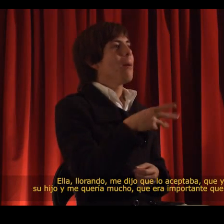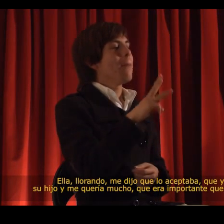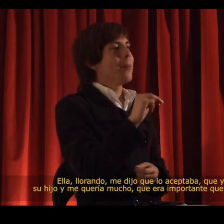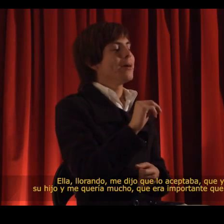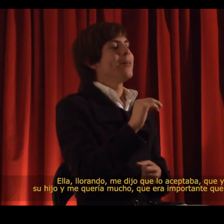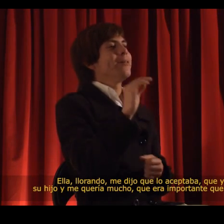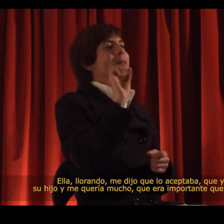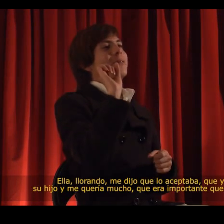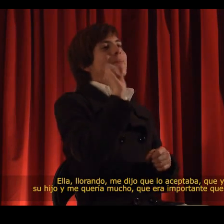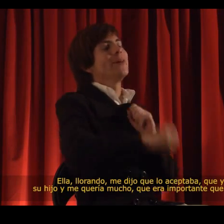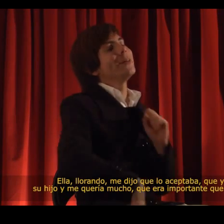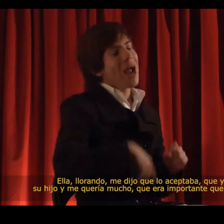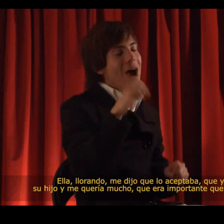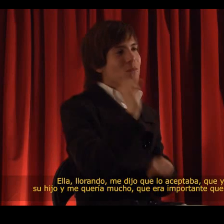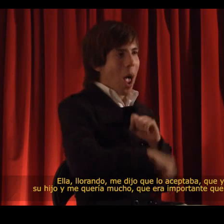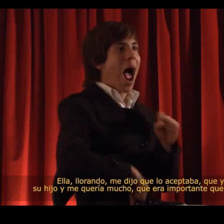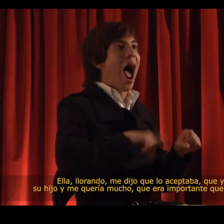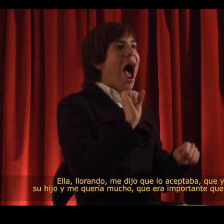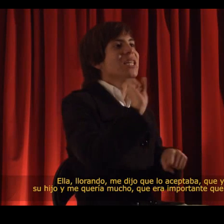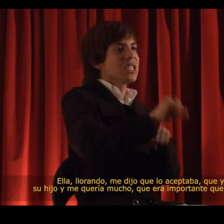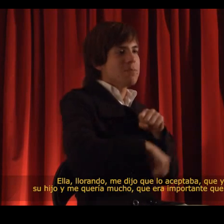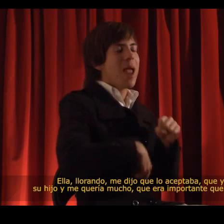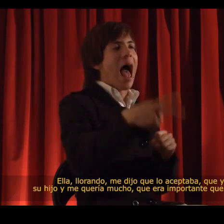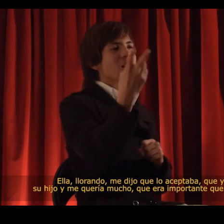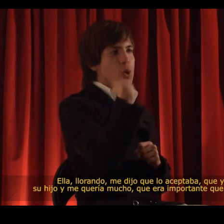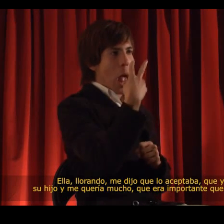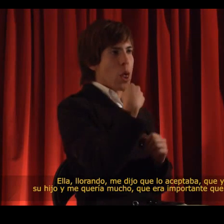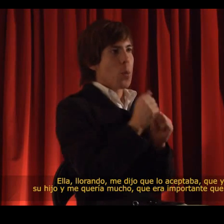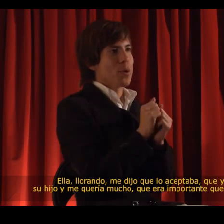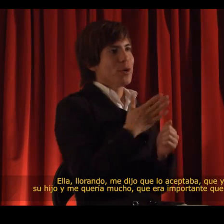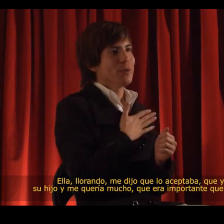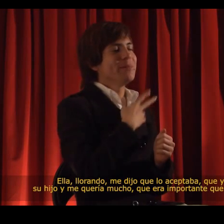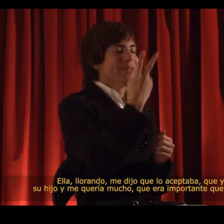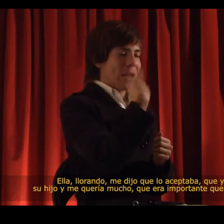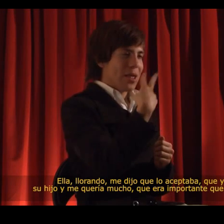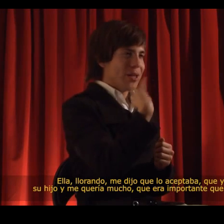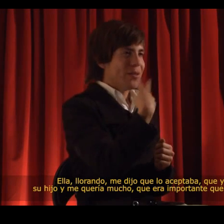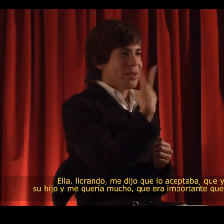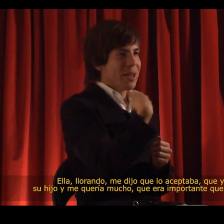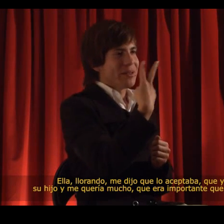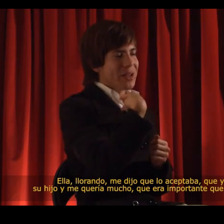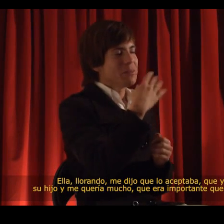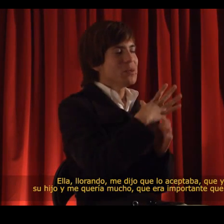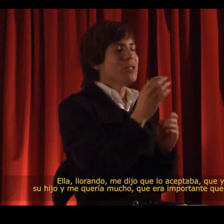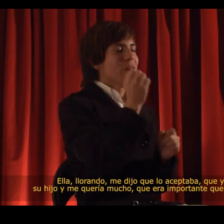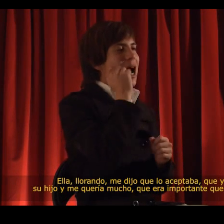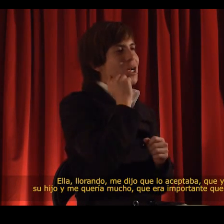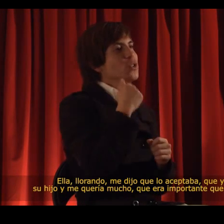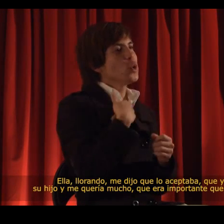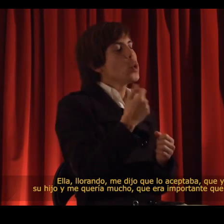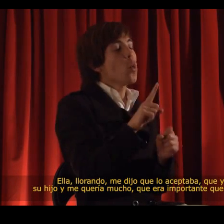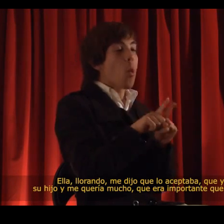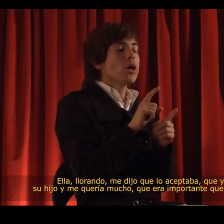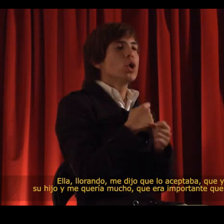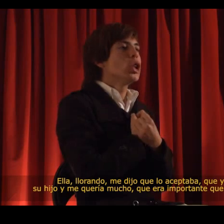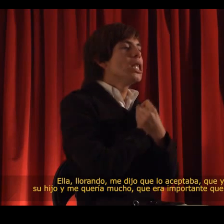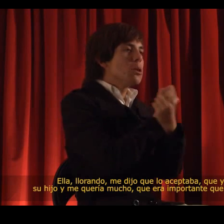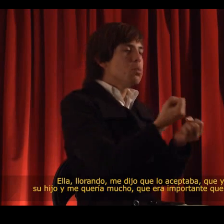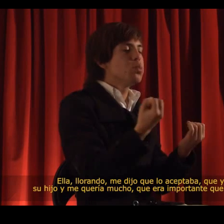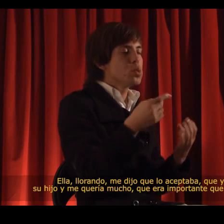My mother was crying. She told me that she accepted me for who I was because I was her son.